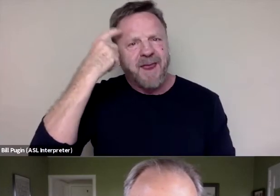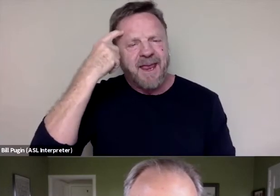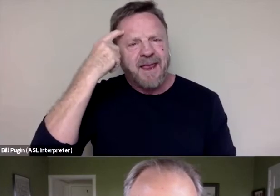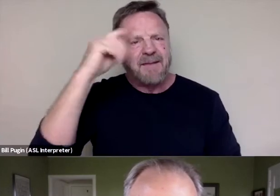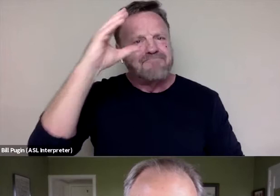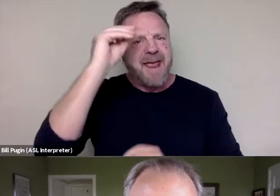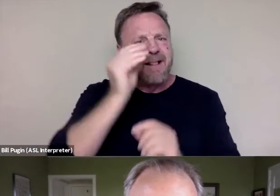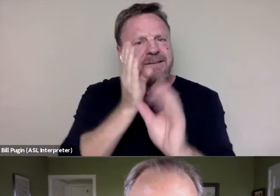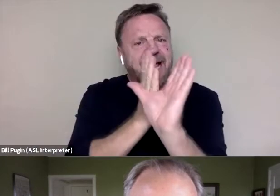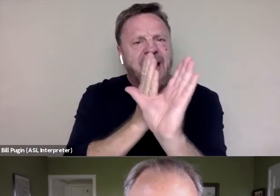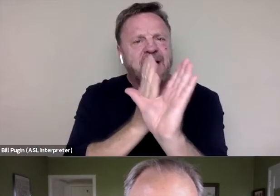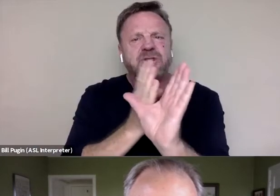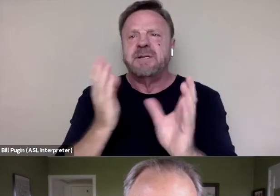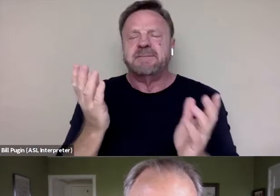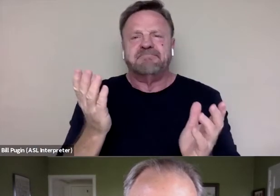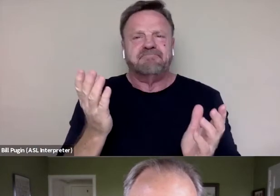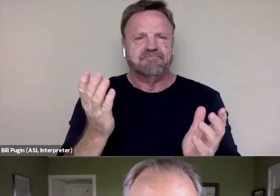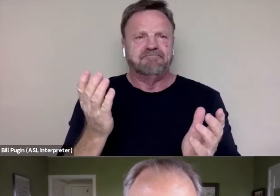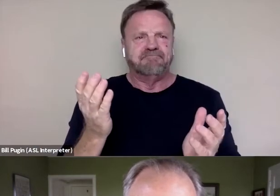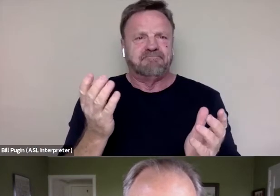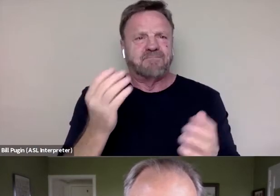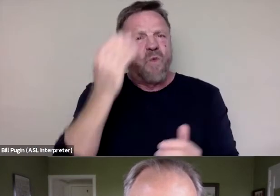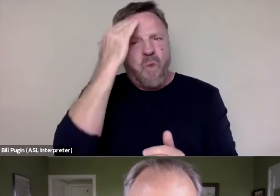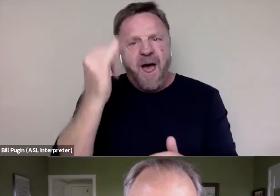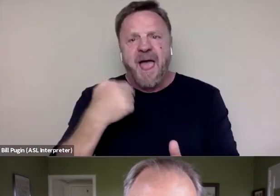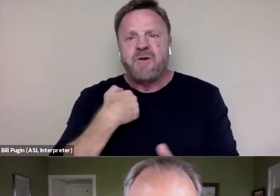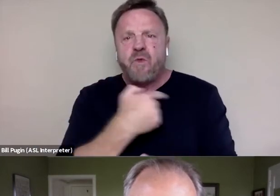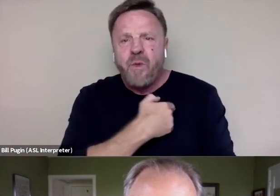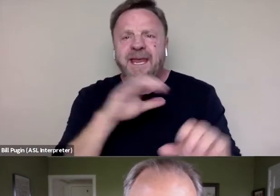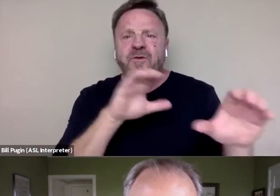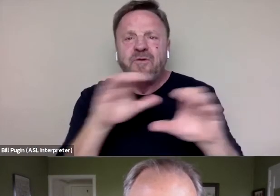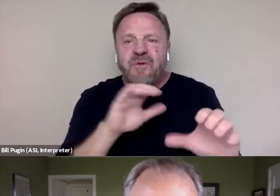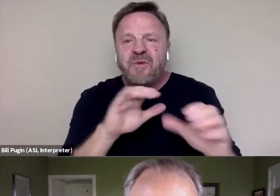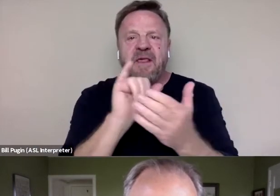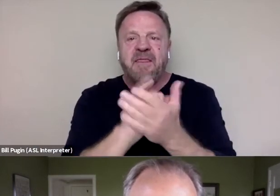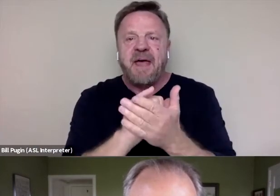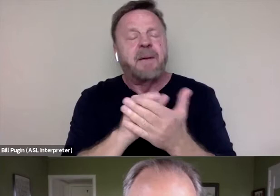Like, why do we do this thing? I mean, obviously it's not all of us.